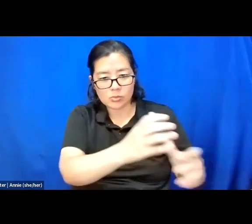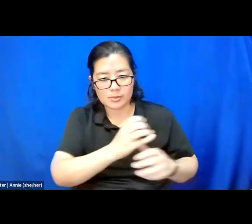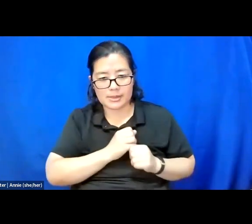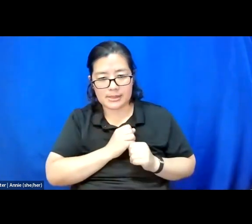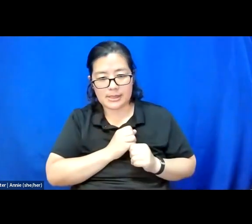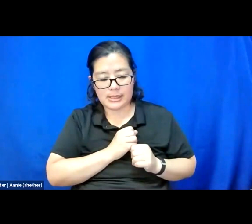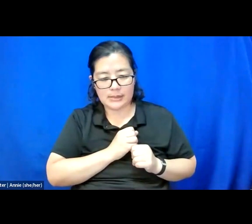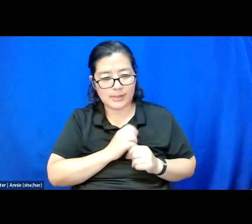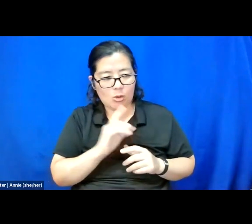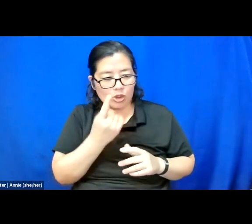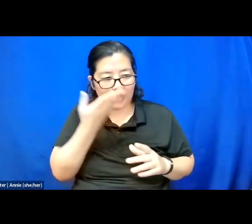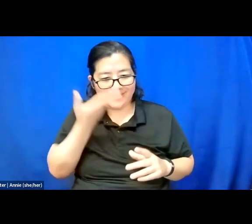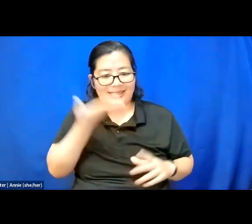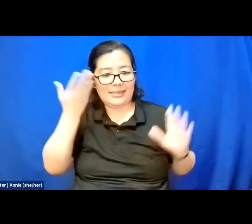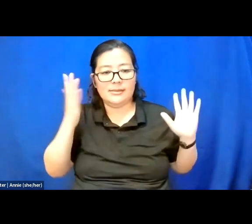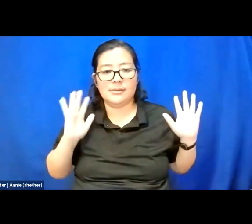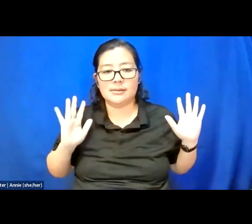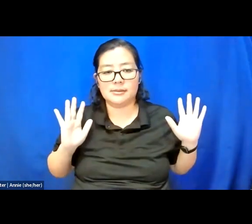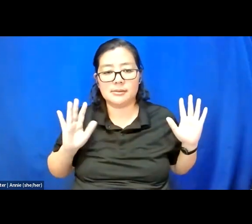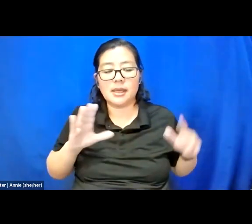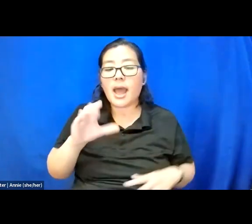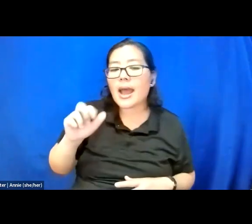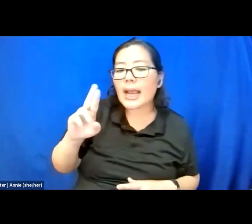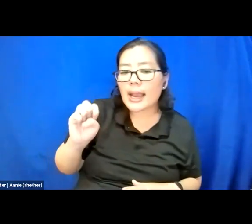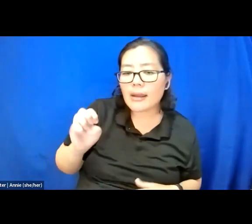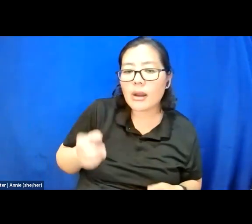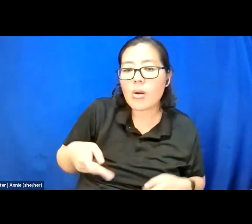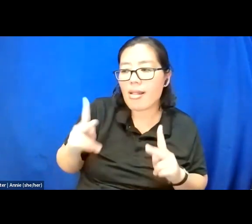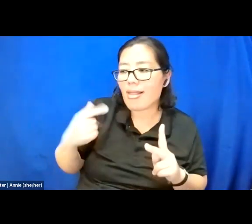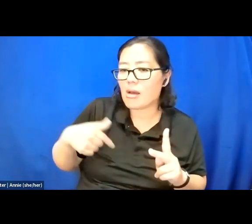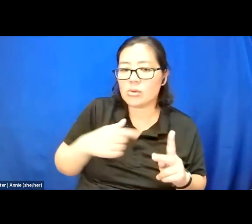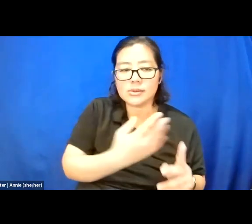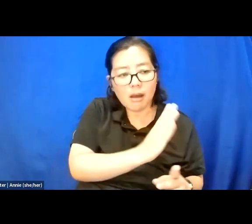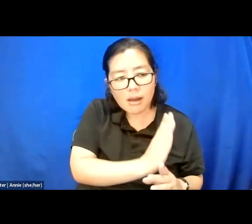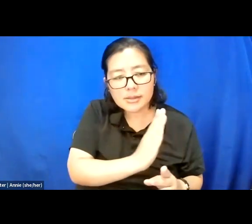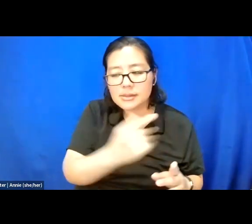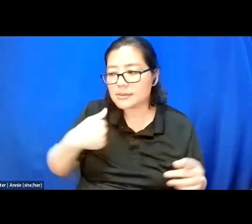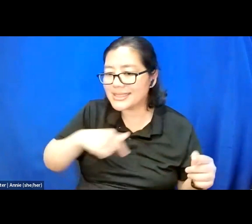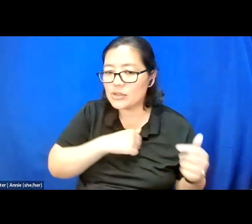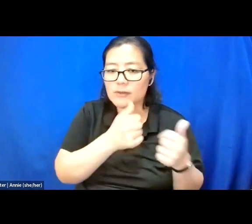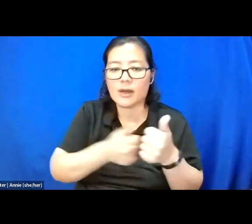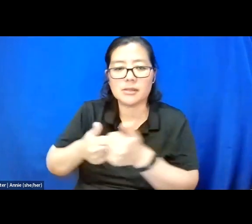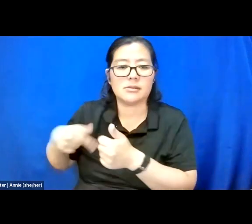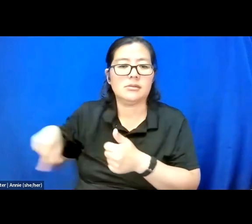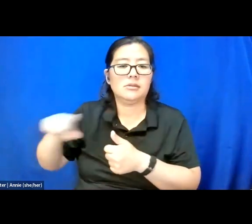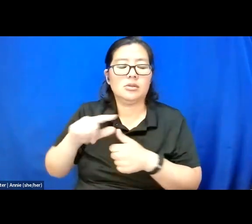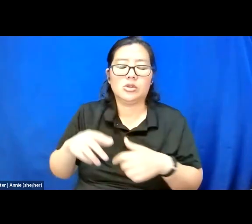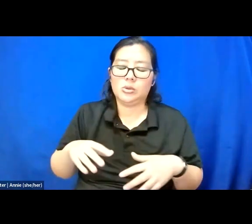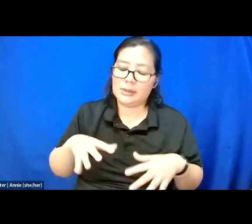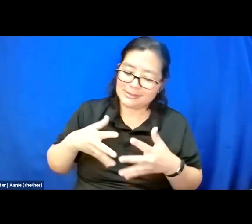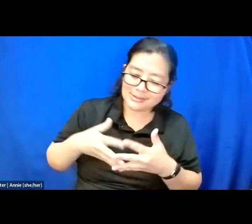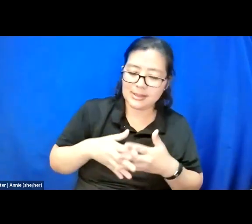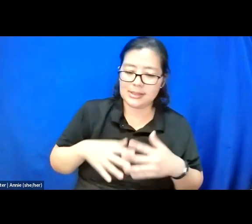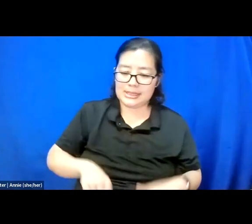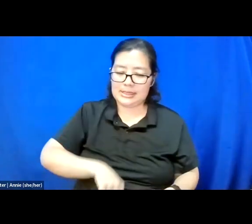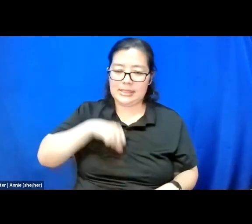Care allows us to remain in our dignity and does not harm us.